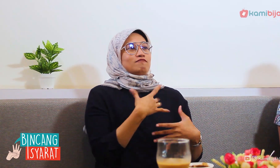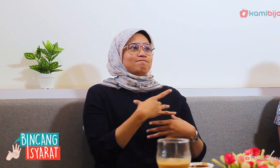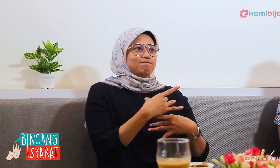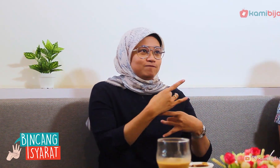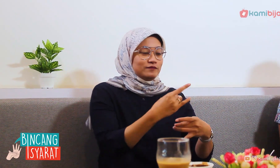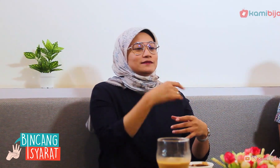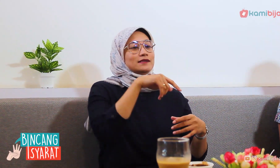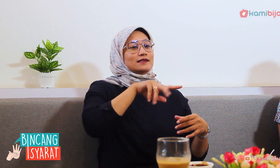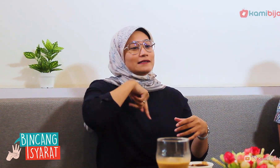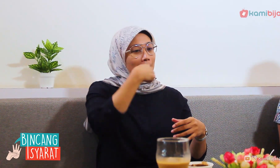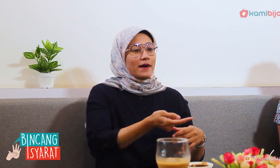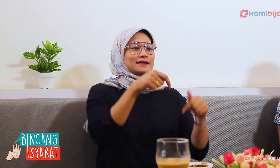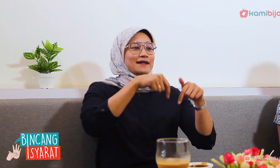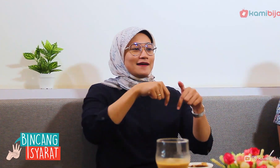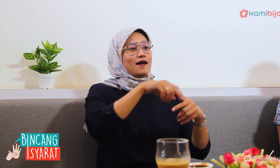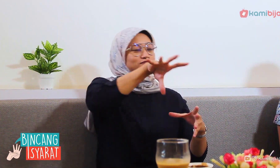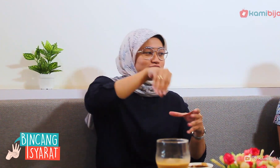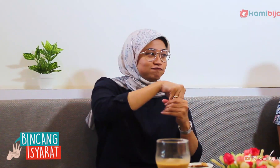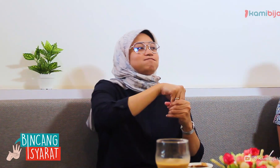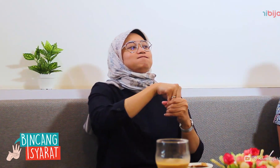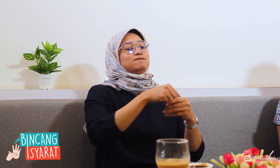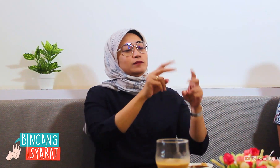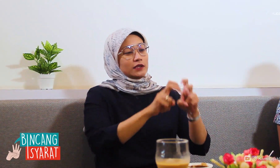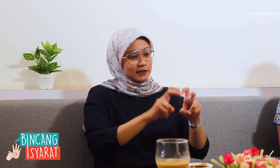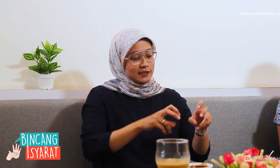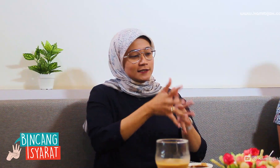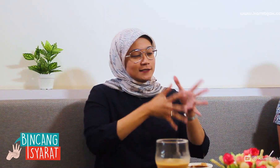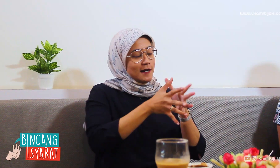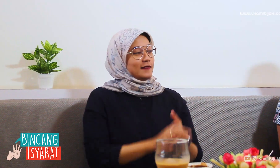So, I was interested and so until now I was involved in sign language research.